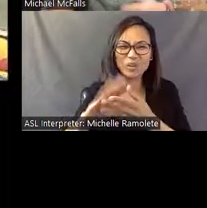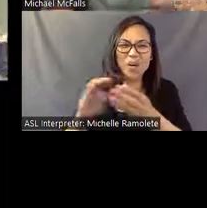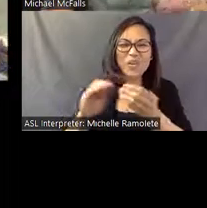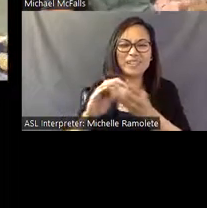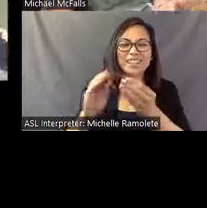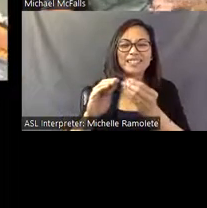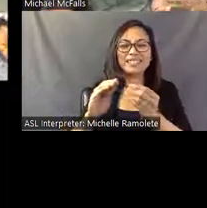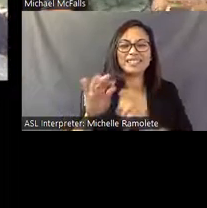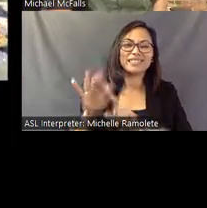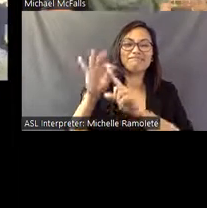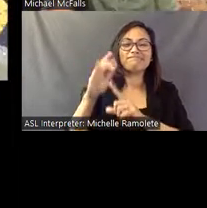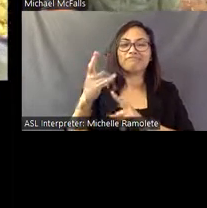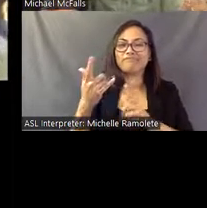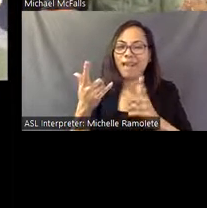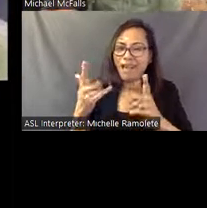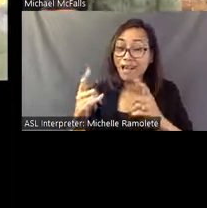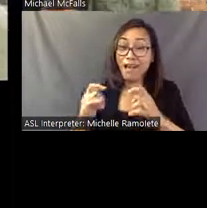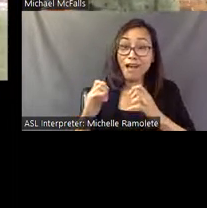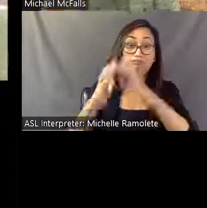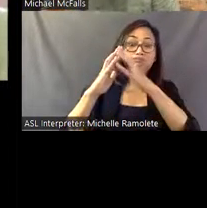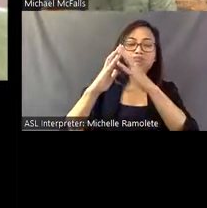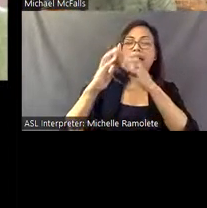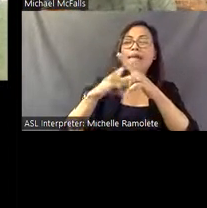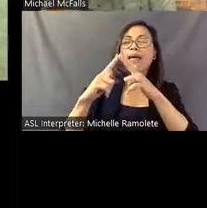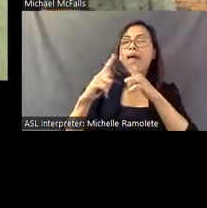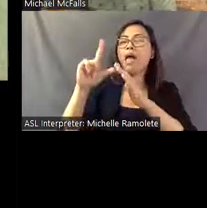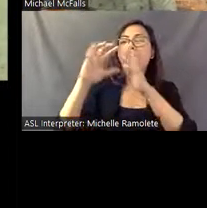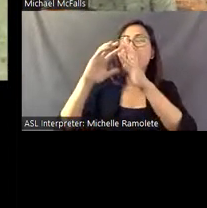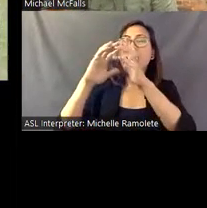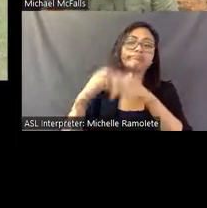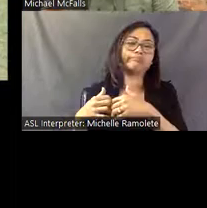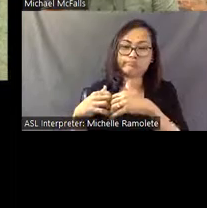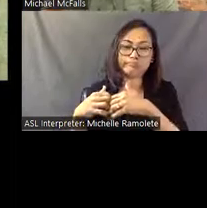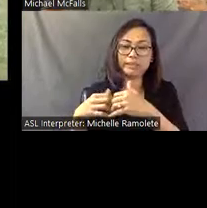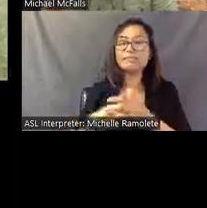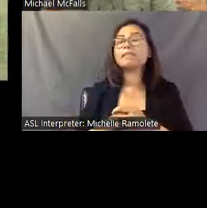Before its destruction, however, Eddie was very much into this book.